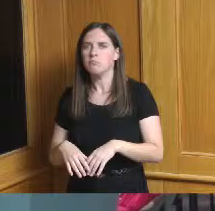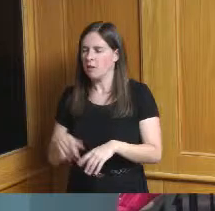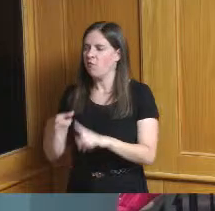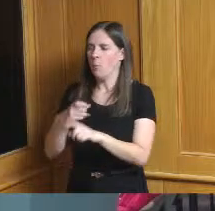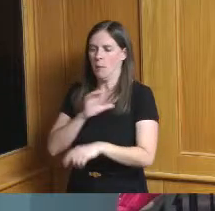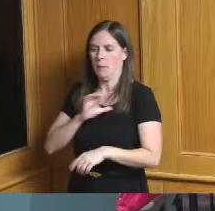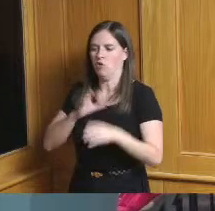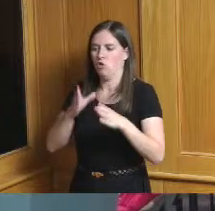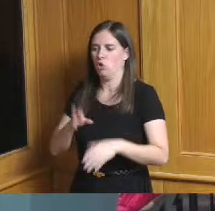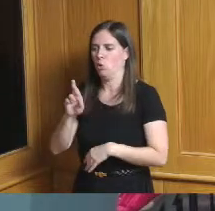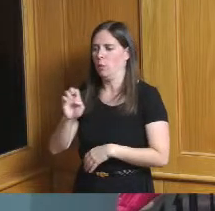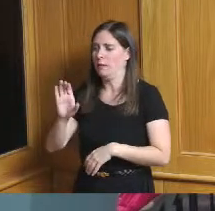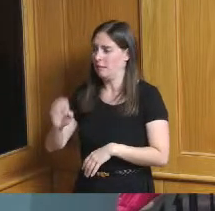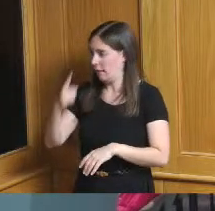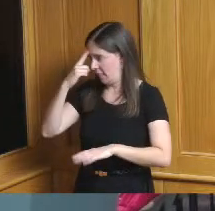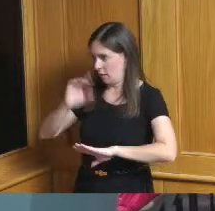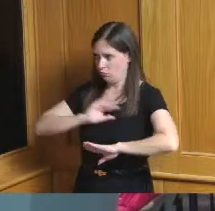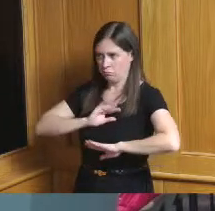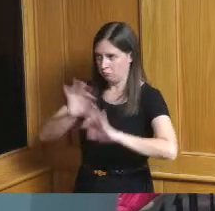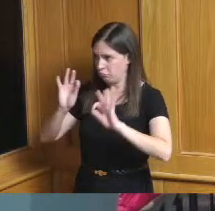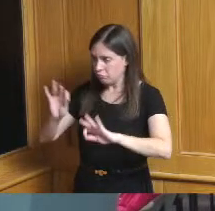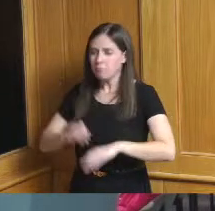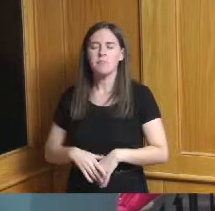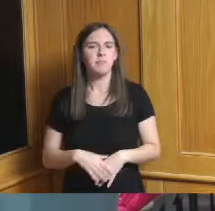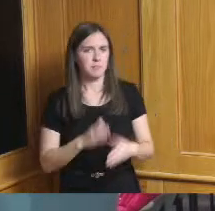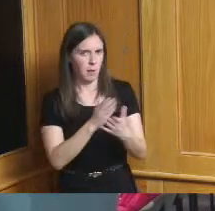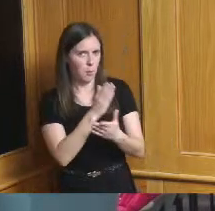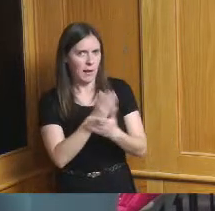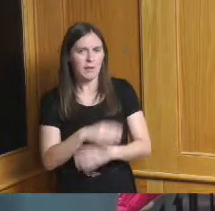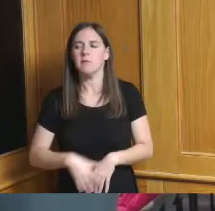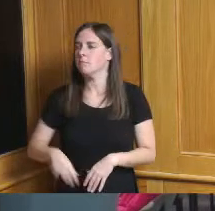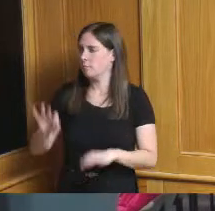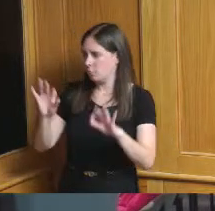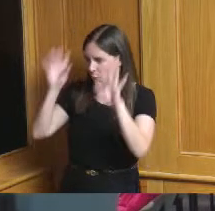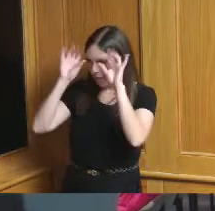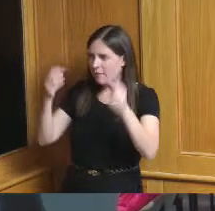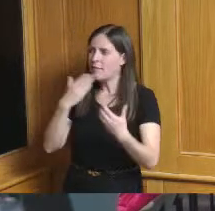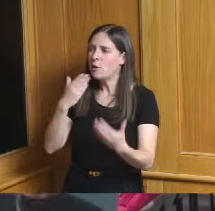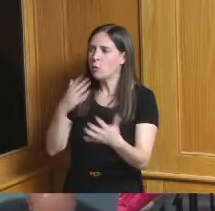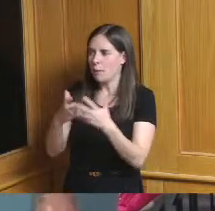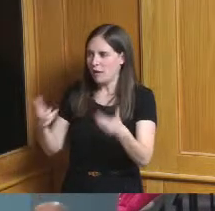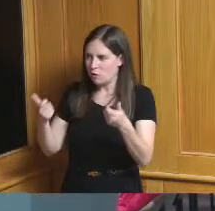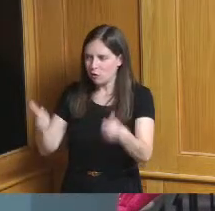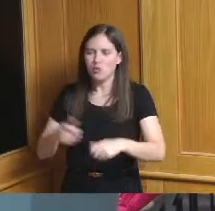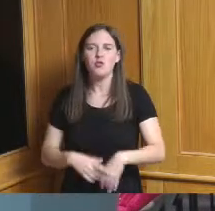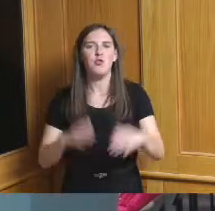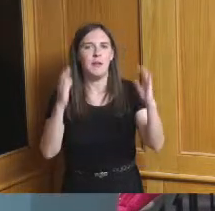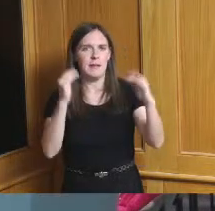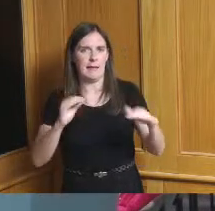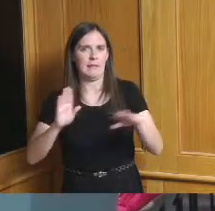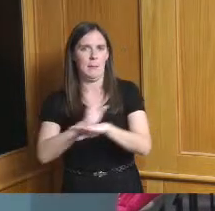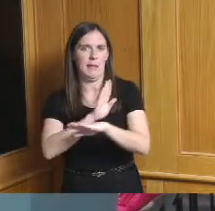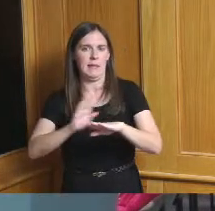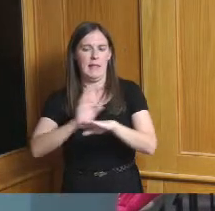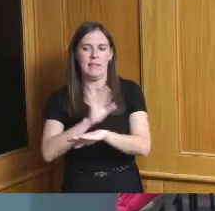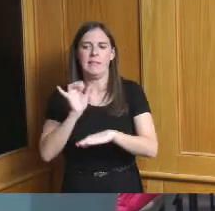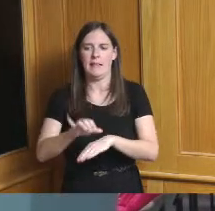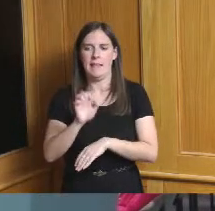so I think we're good thank you so much okay next order of business is the enterprise zone agreement